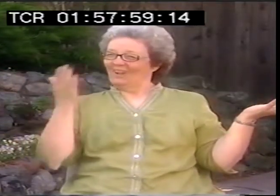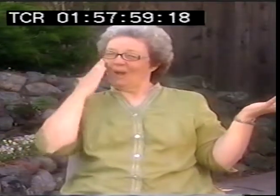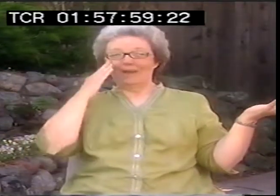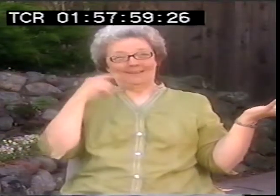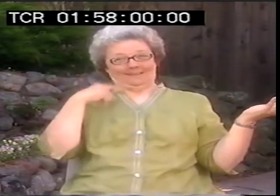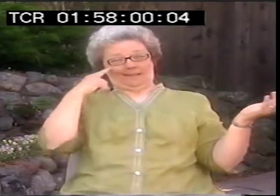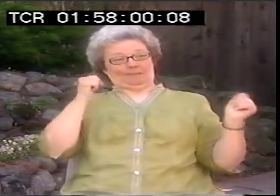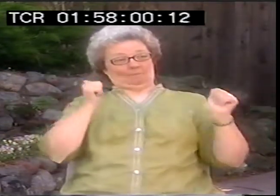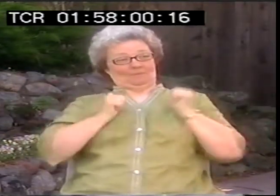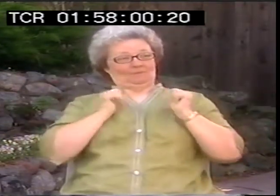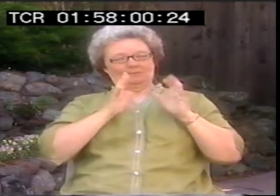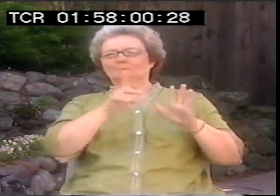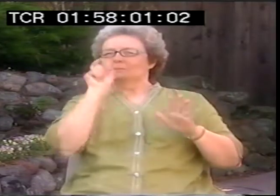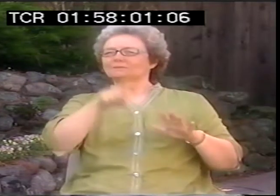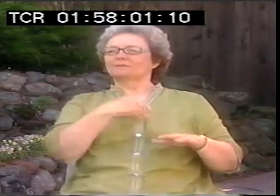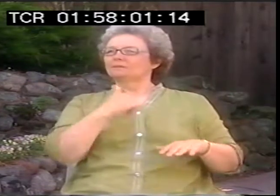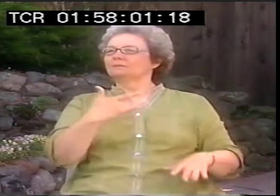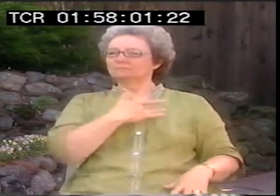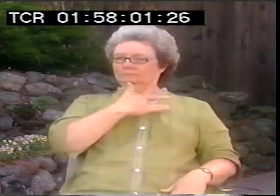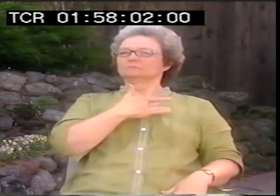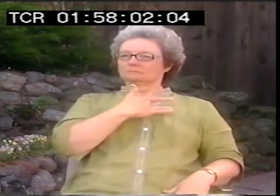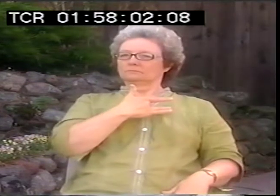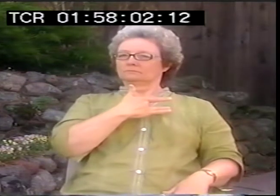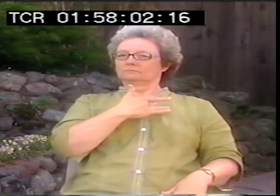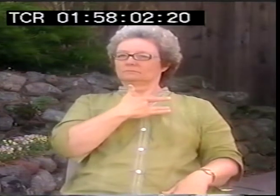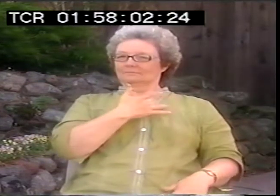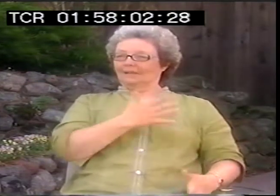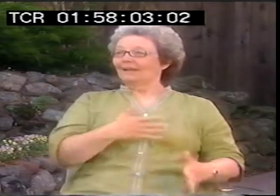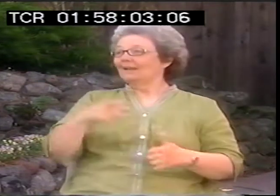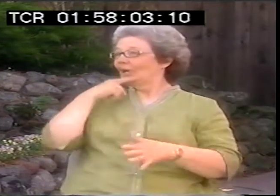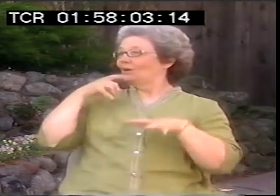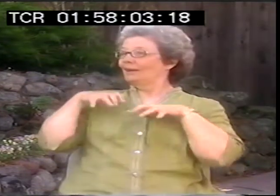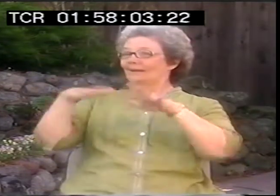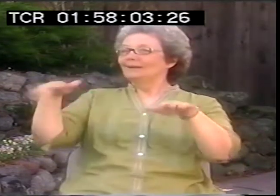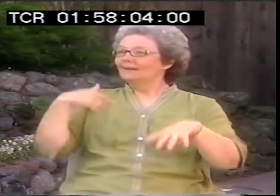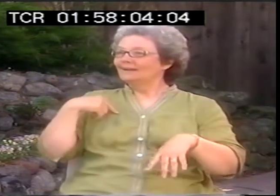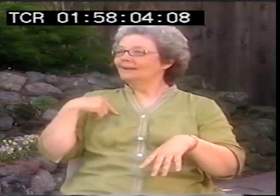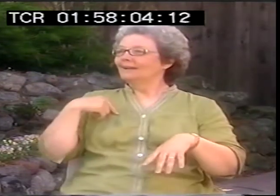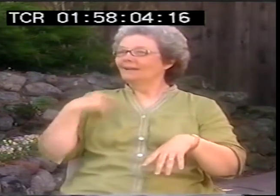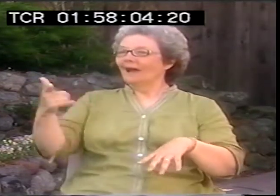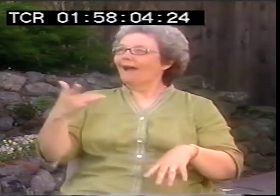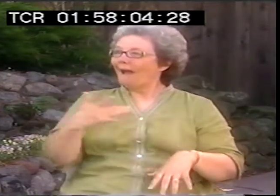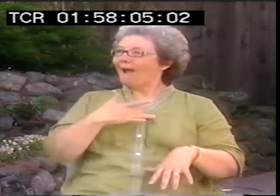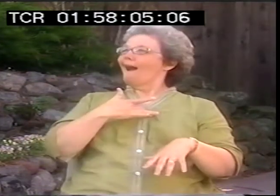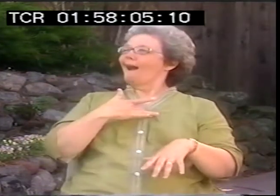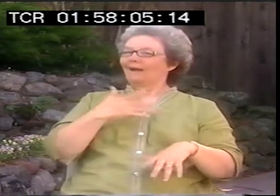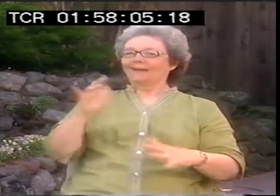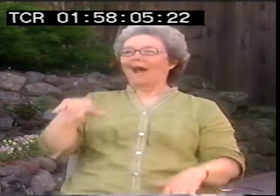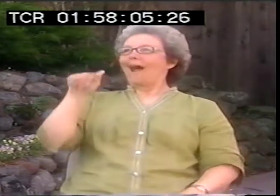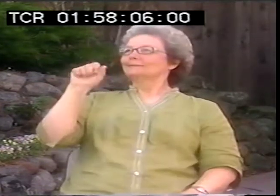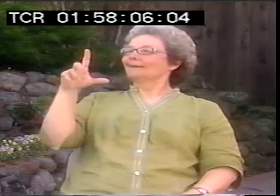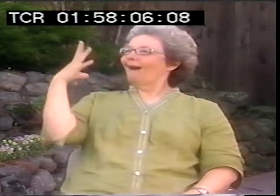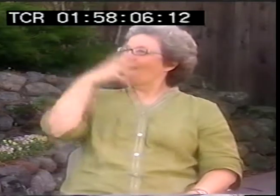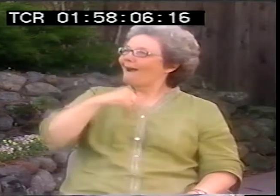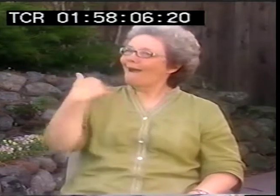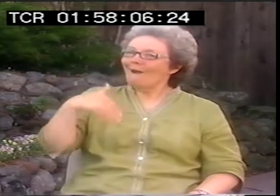It was just this artistic thing with no heart behind it. You know, there was no soul. And hearing audiences will look at it and think it was so pretty.